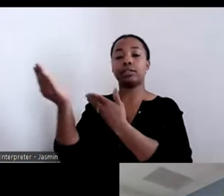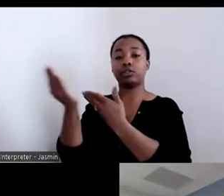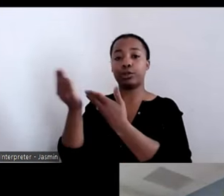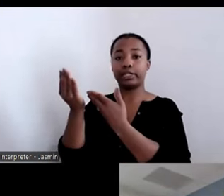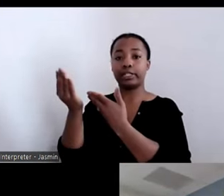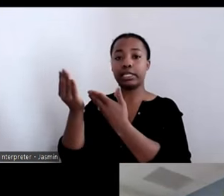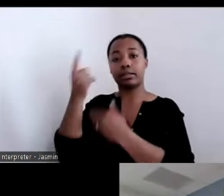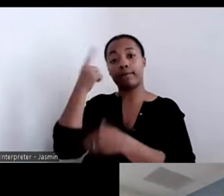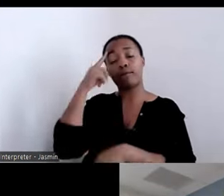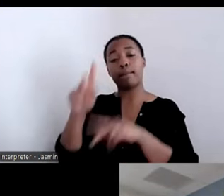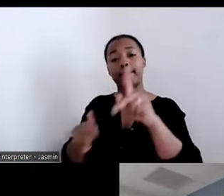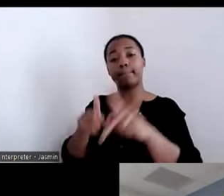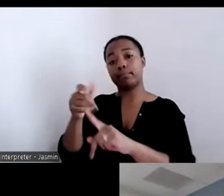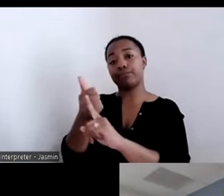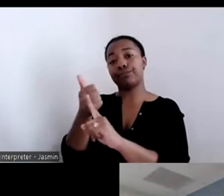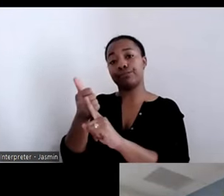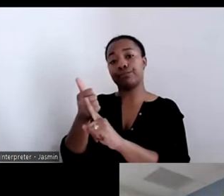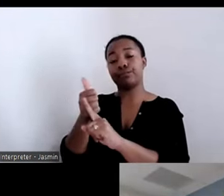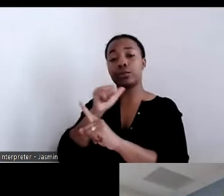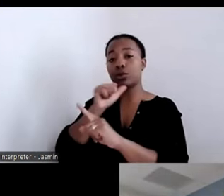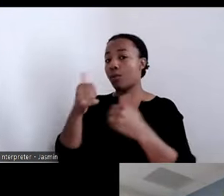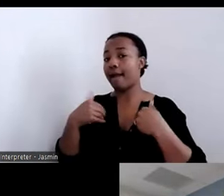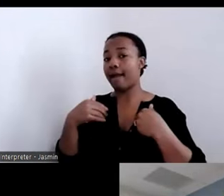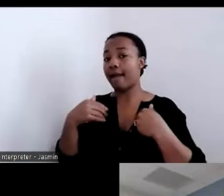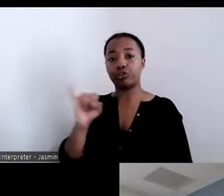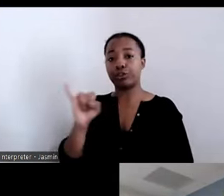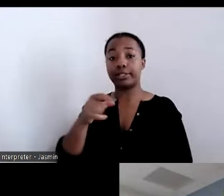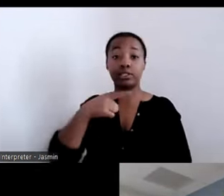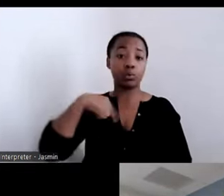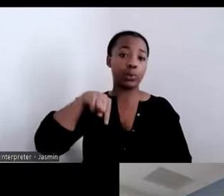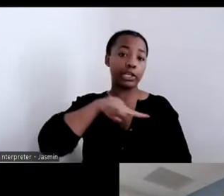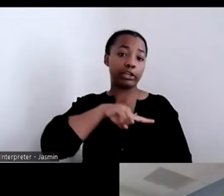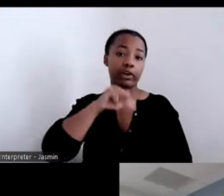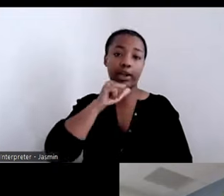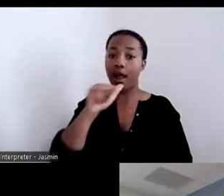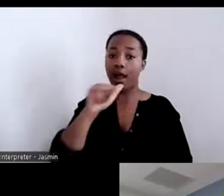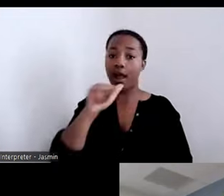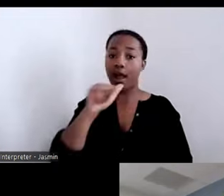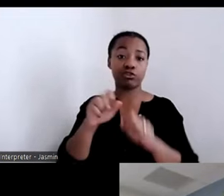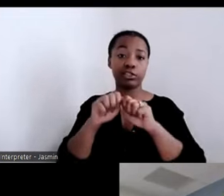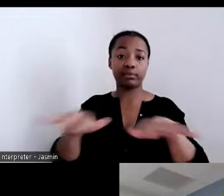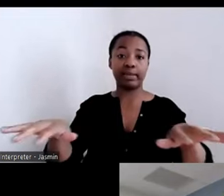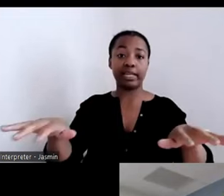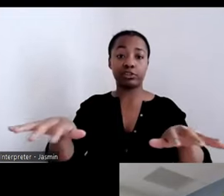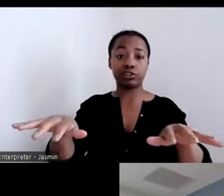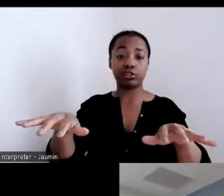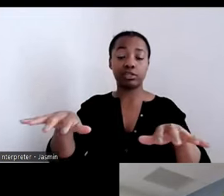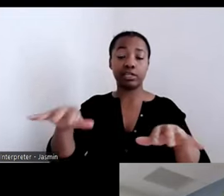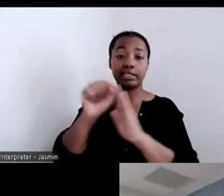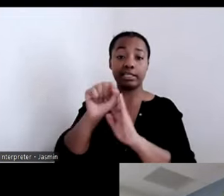Carolina is not a Medicaid expansion state, where a lot of the work that Vicki, and